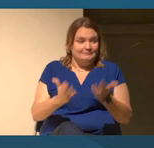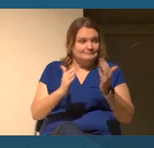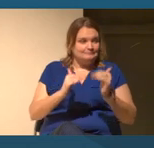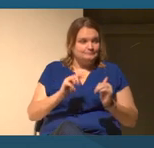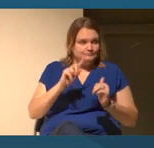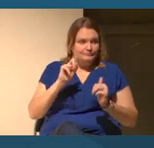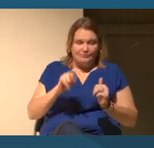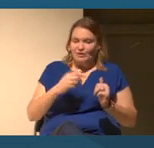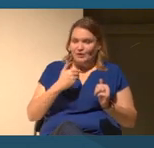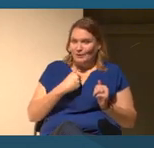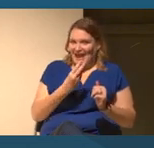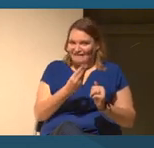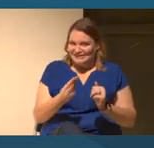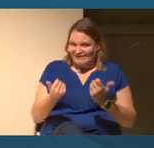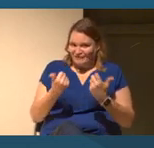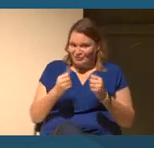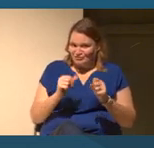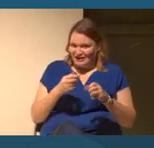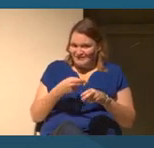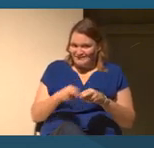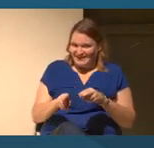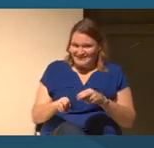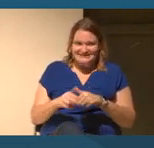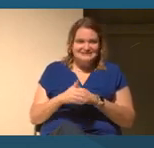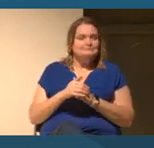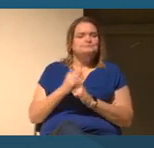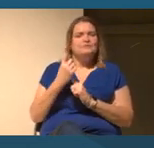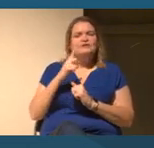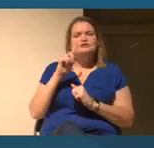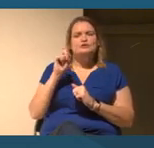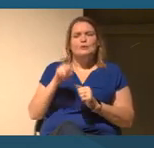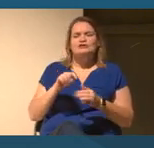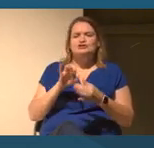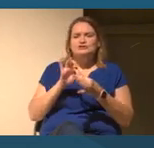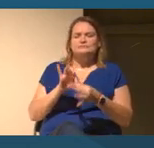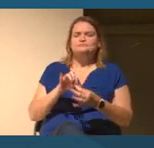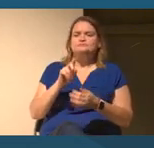So I'll try to be quick. So this question is specifically for Dr Mack.